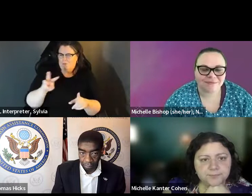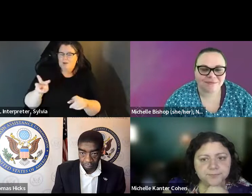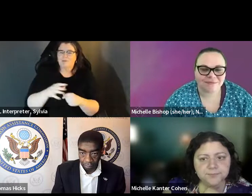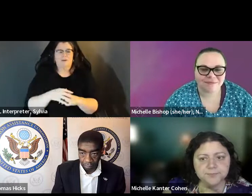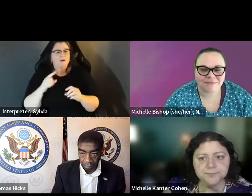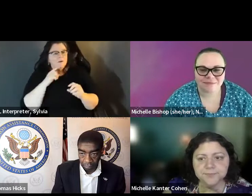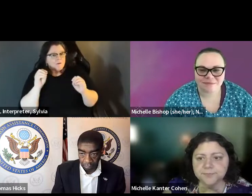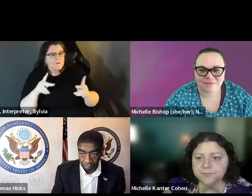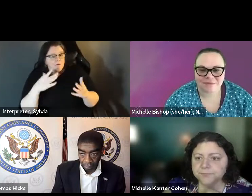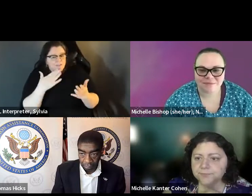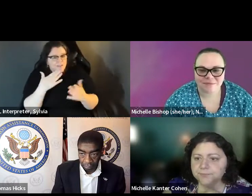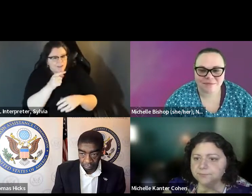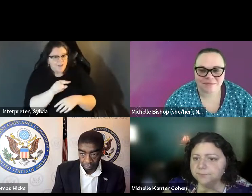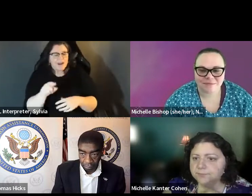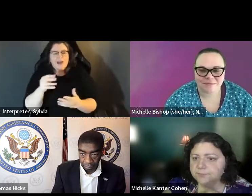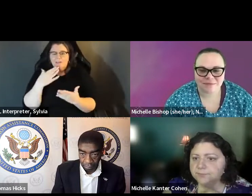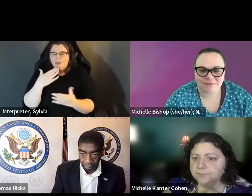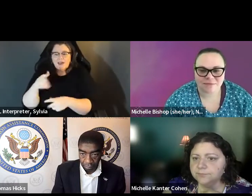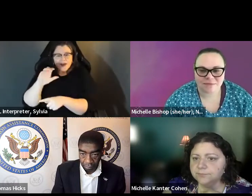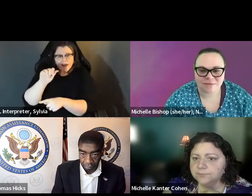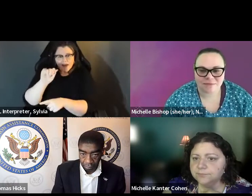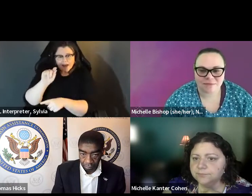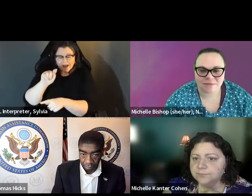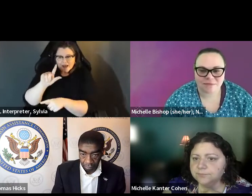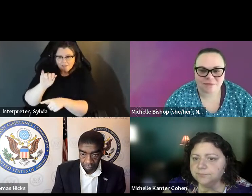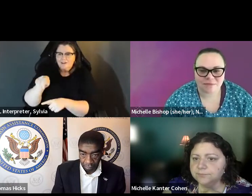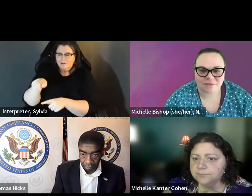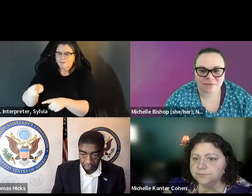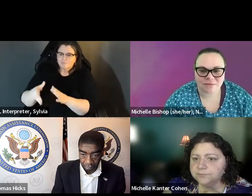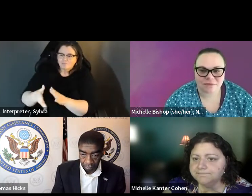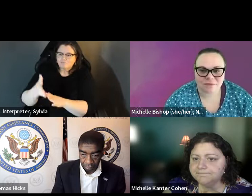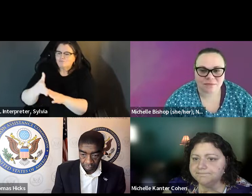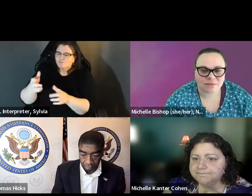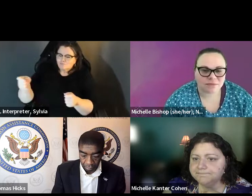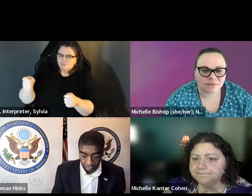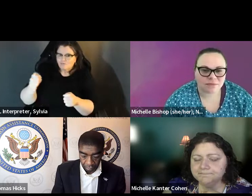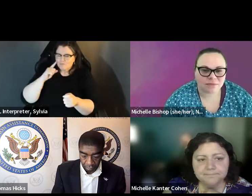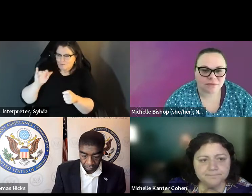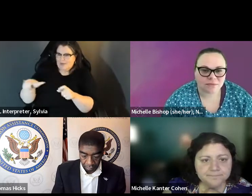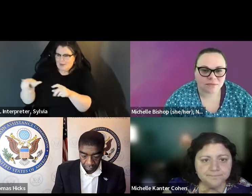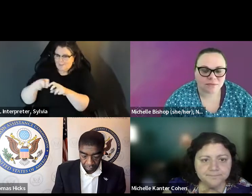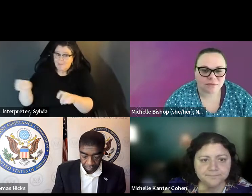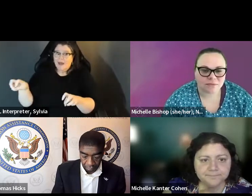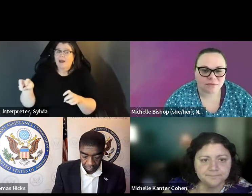» I want to thank everybody. Thank you to our panelists and also thank you, Caitlyn, for